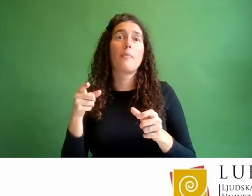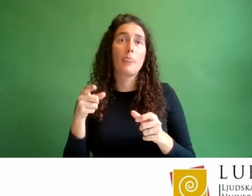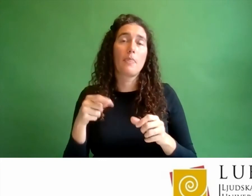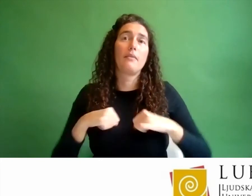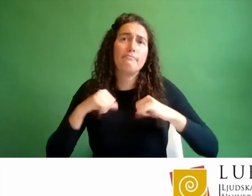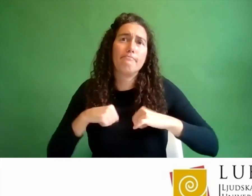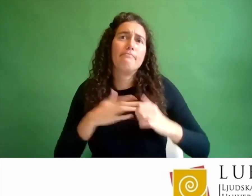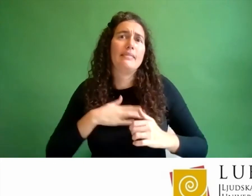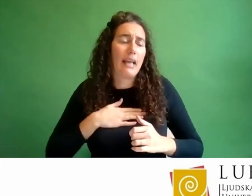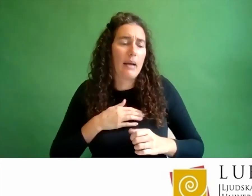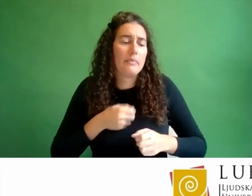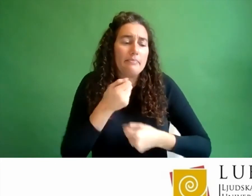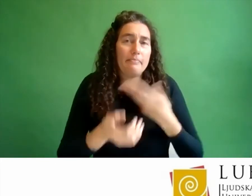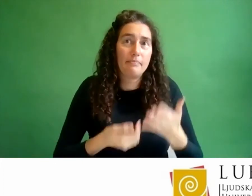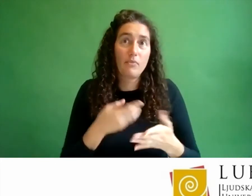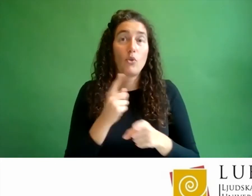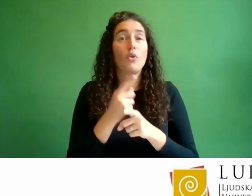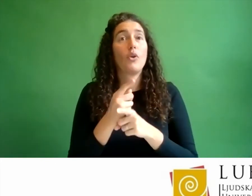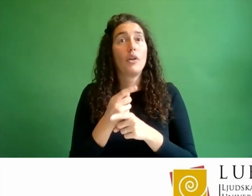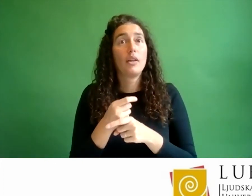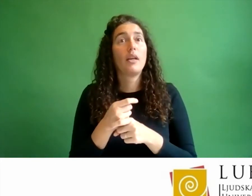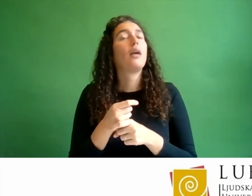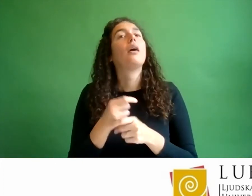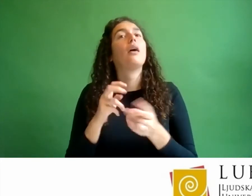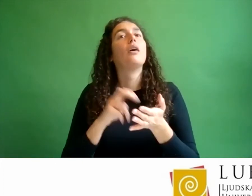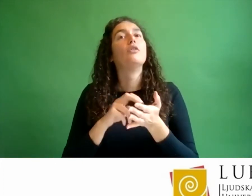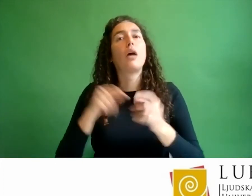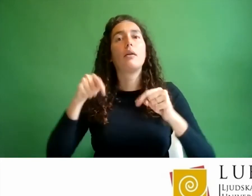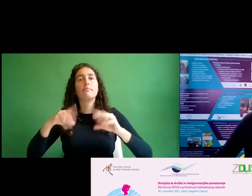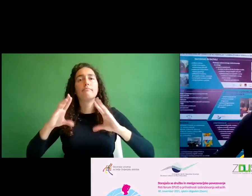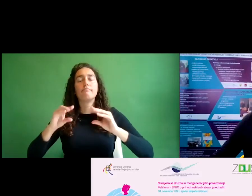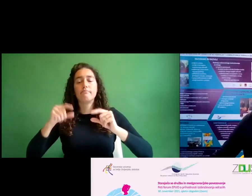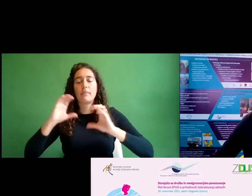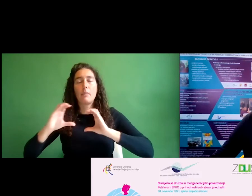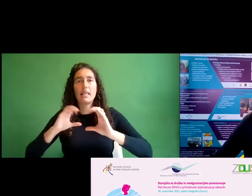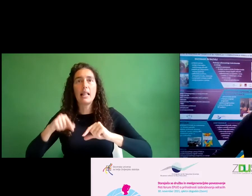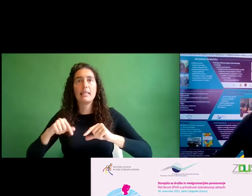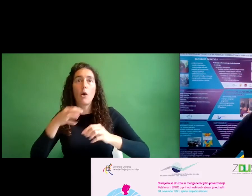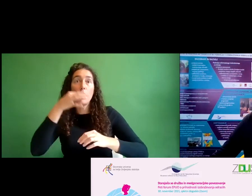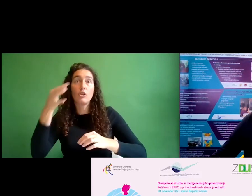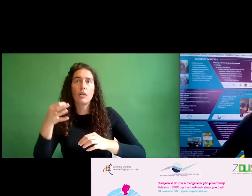The question written earlier in the chat room still waits to be answered – what motivates a person to become